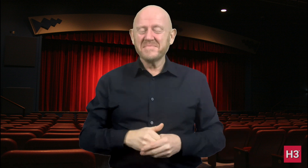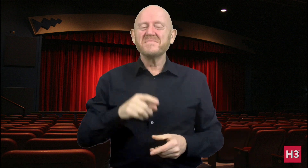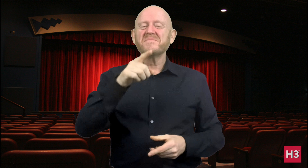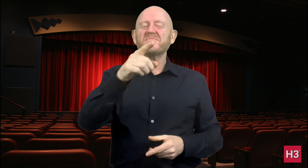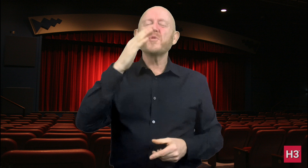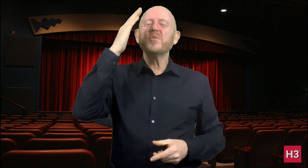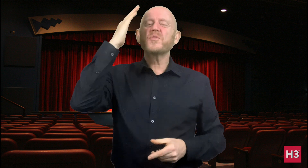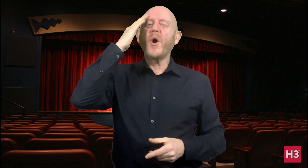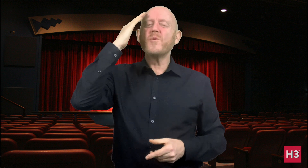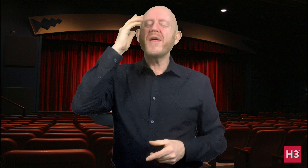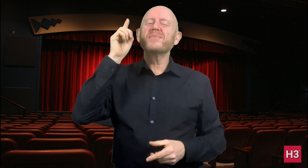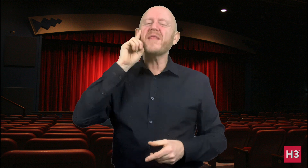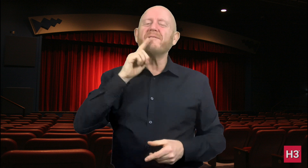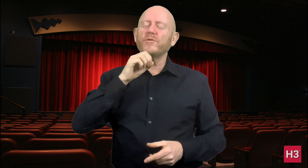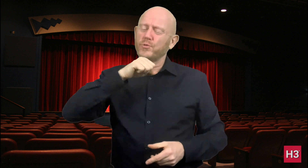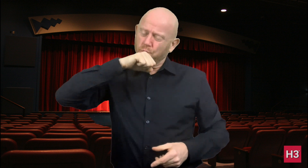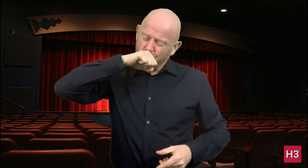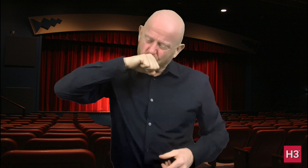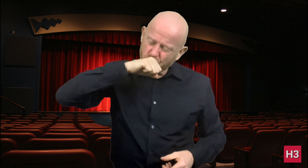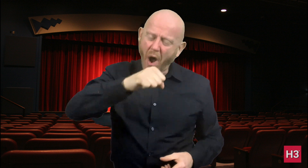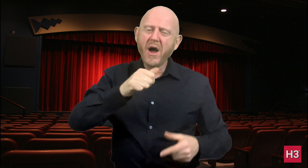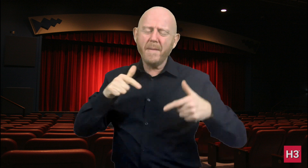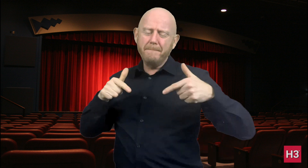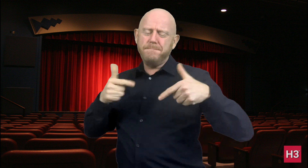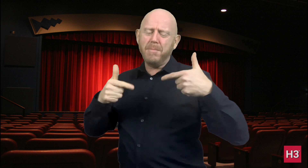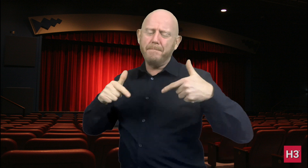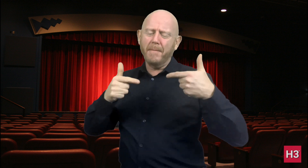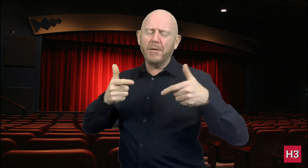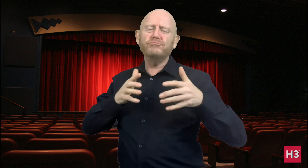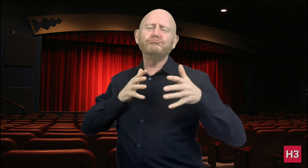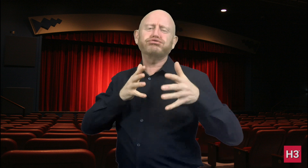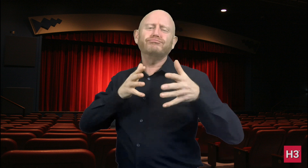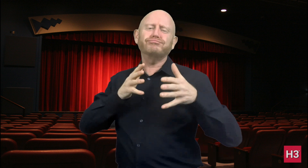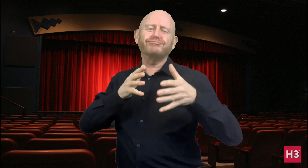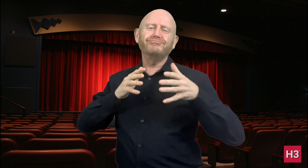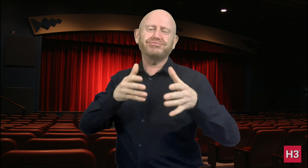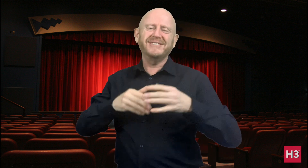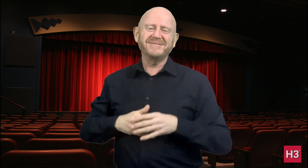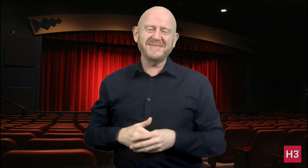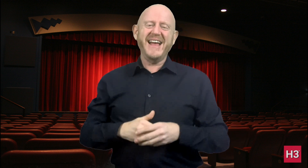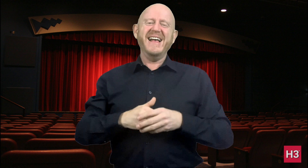You know Deaf people love to make video calls.